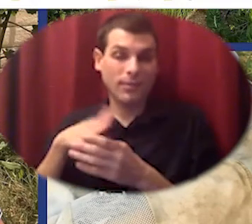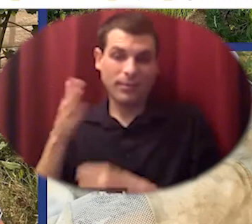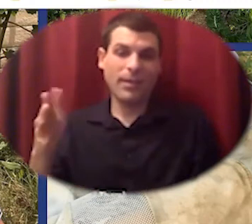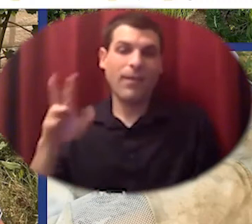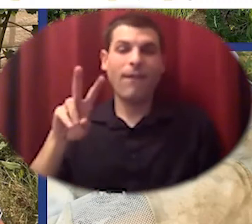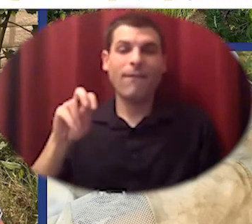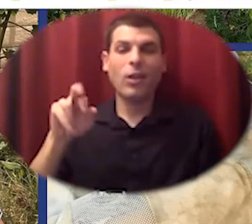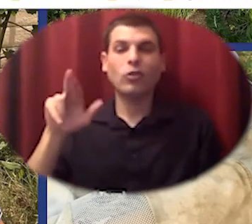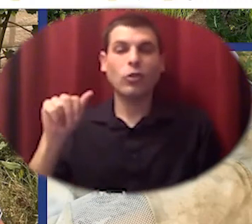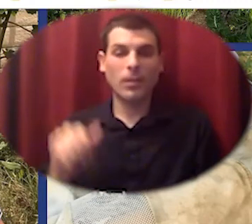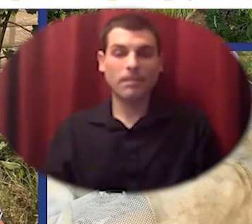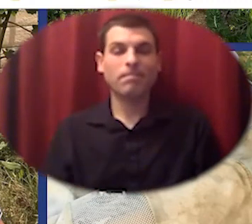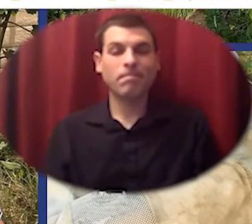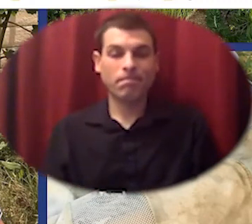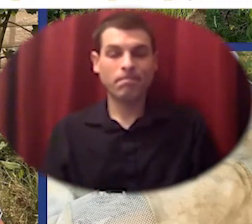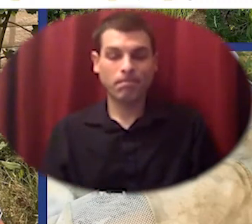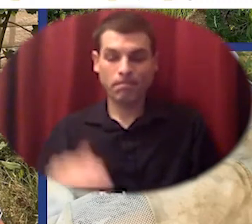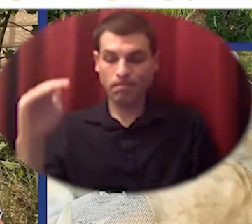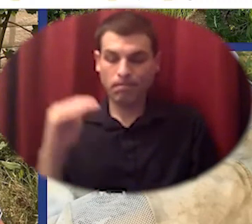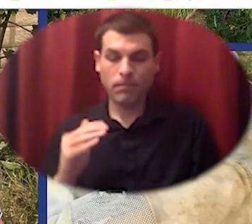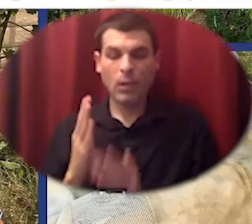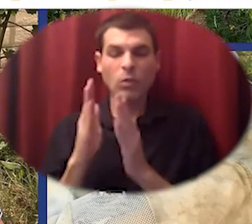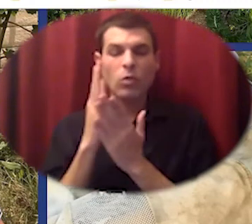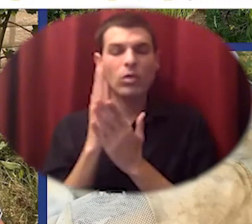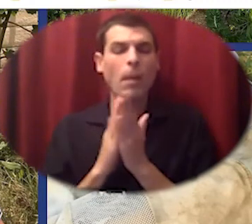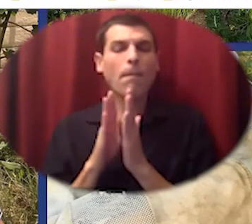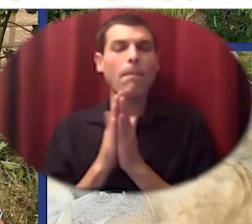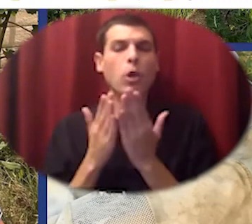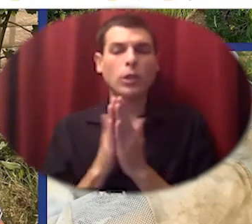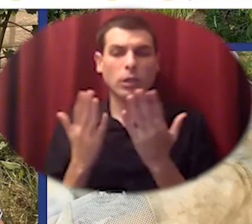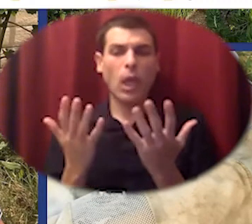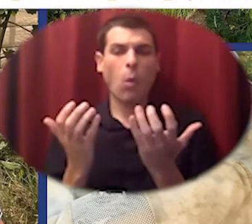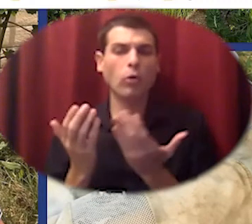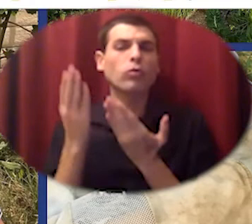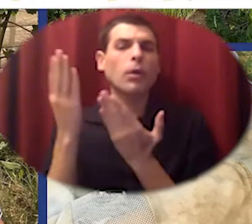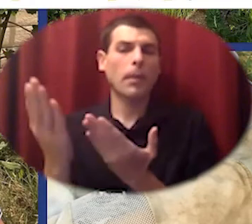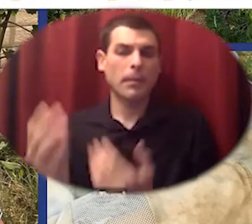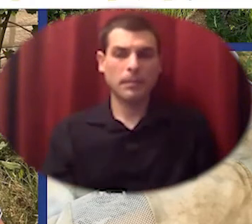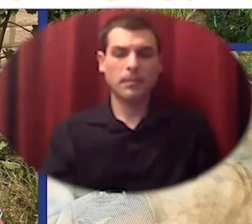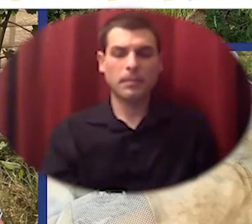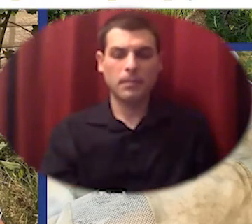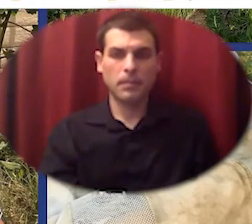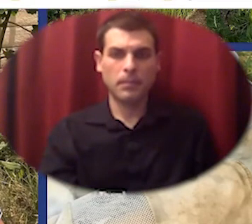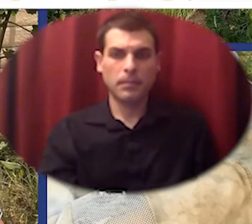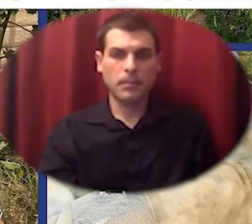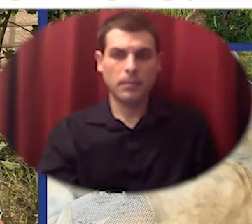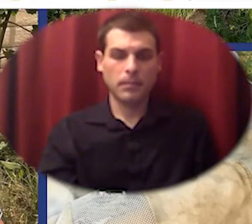so some of the books i want to put on everyone's radar are let's see